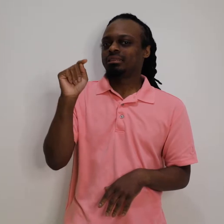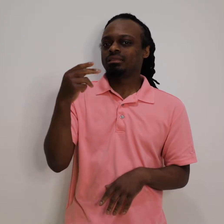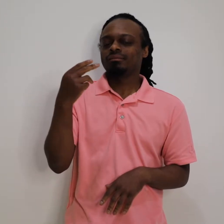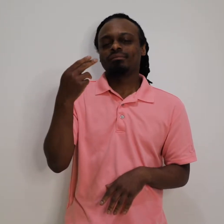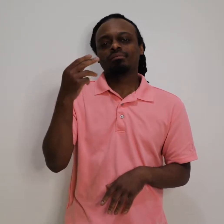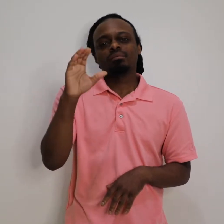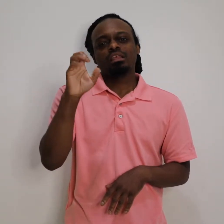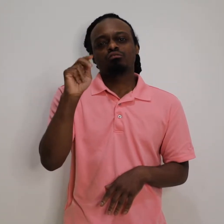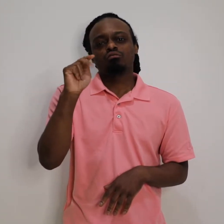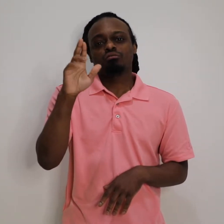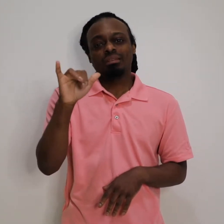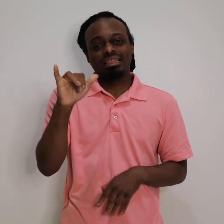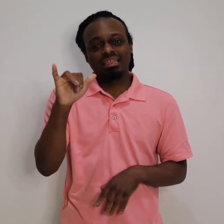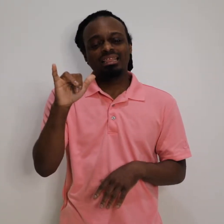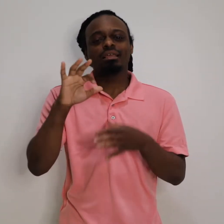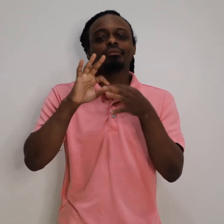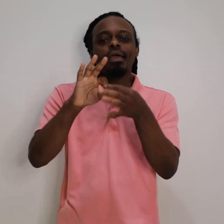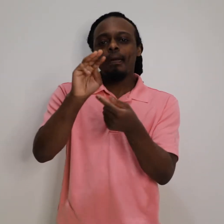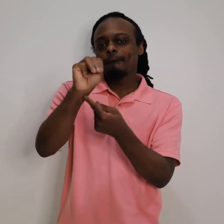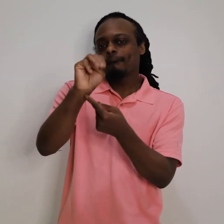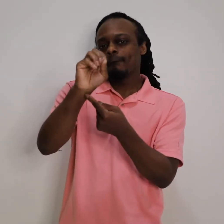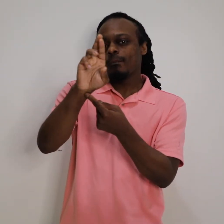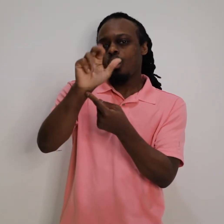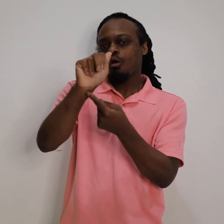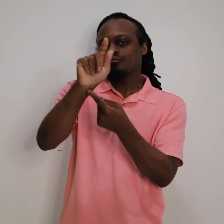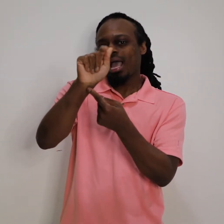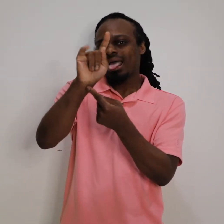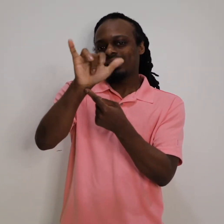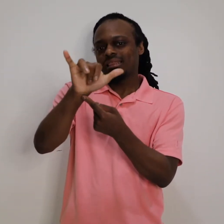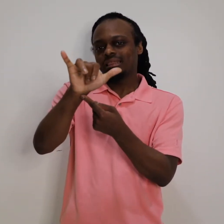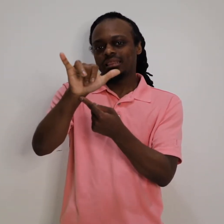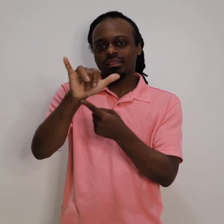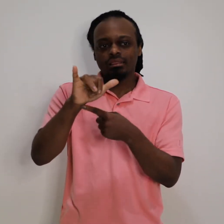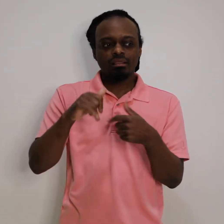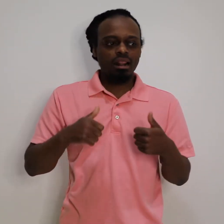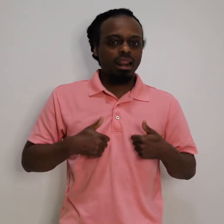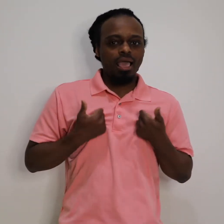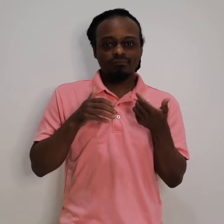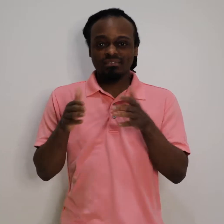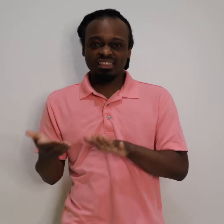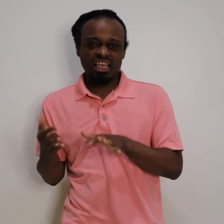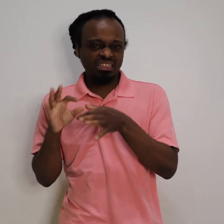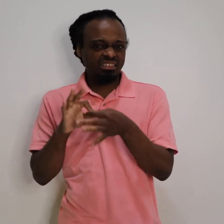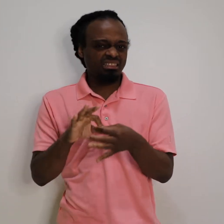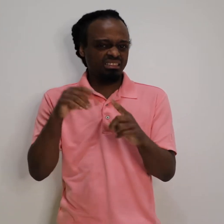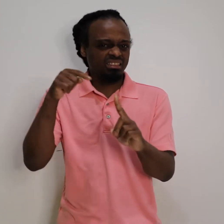It was originally a morality play written back in the 15th Century and relates to the